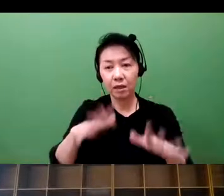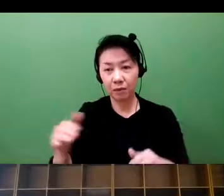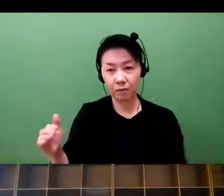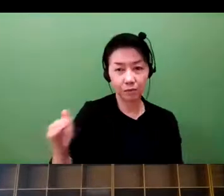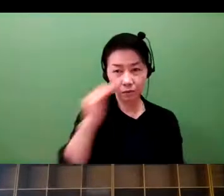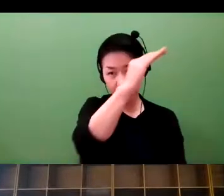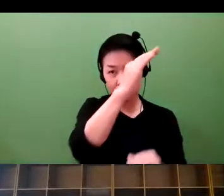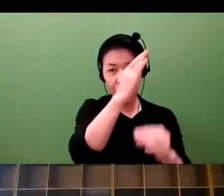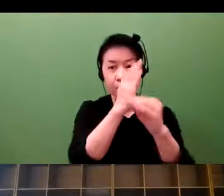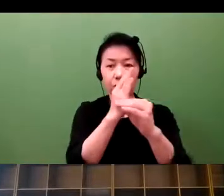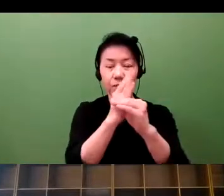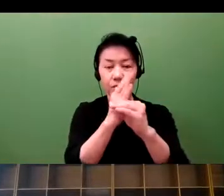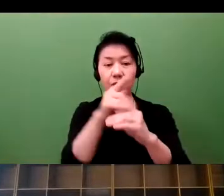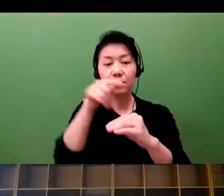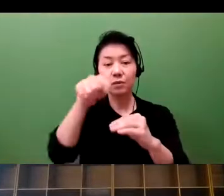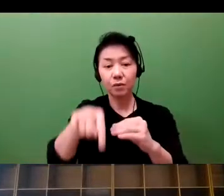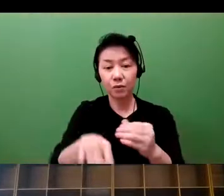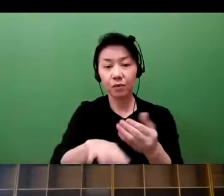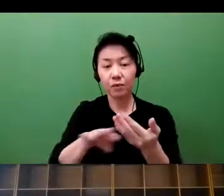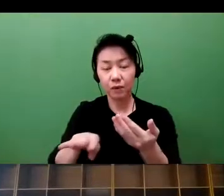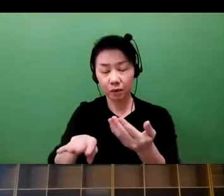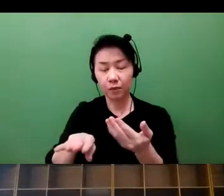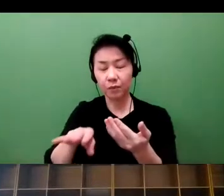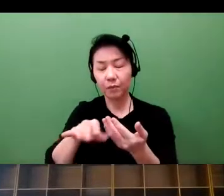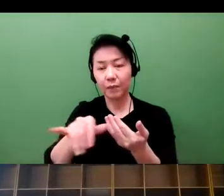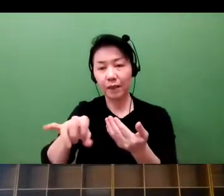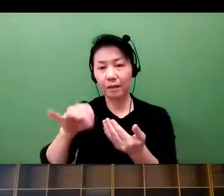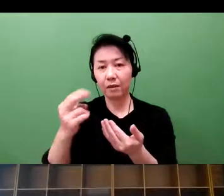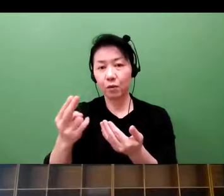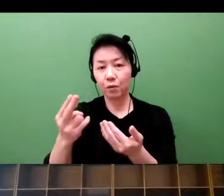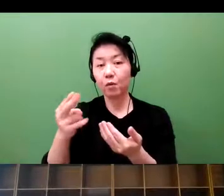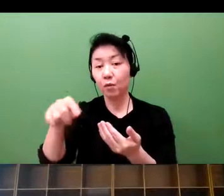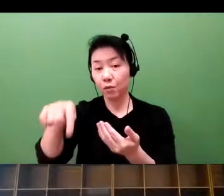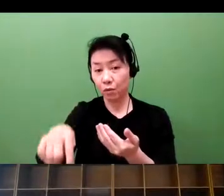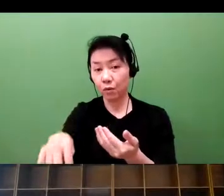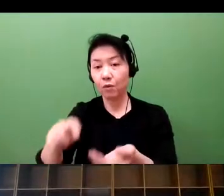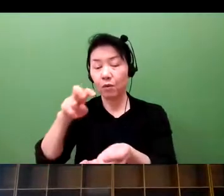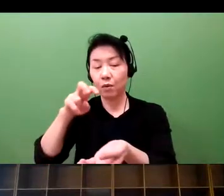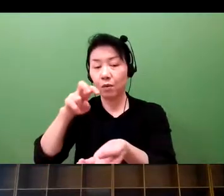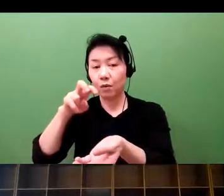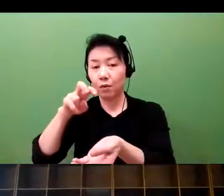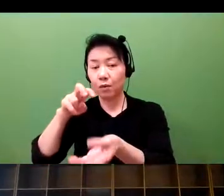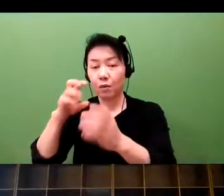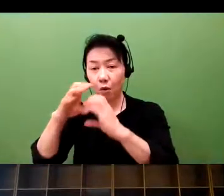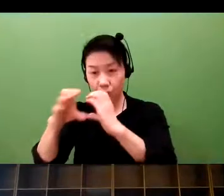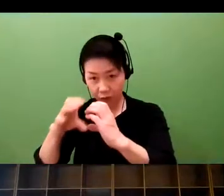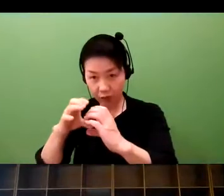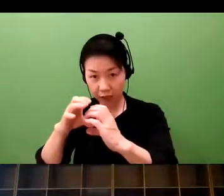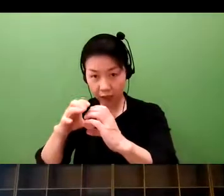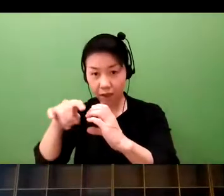pay more attention to the importance of public health.